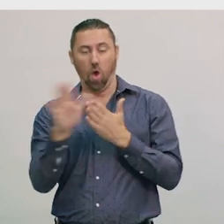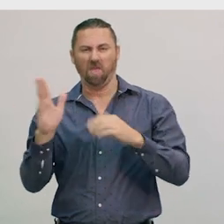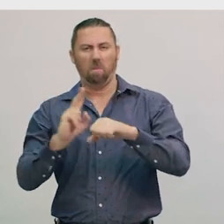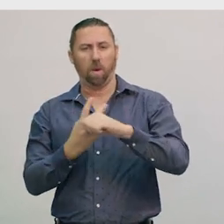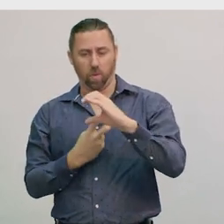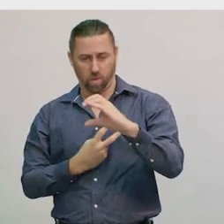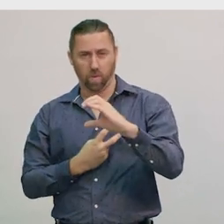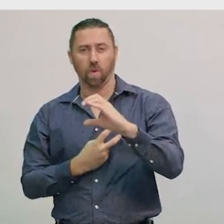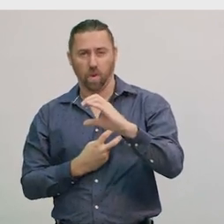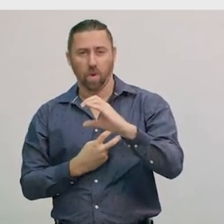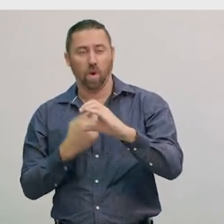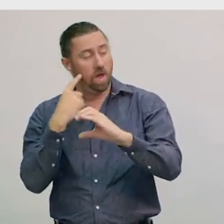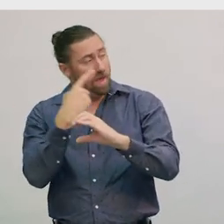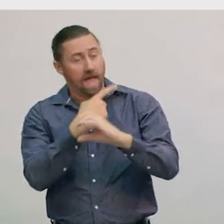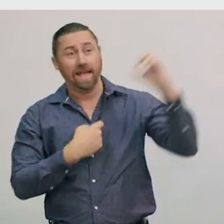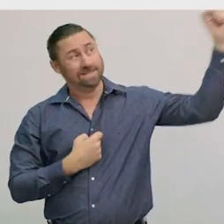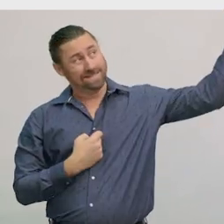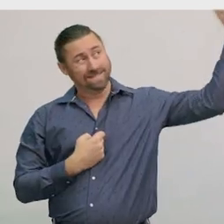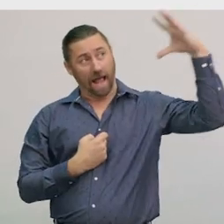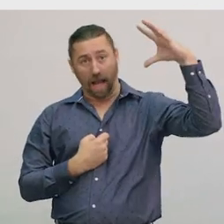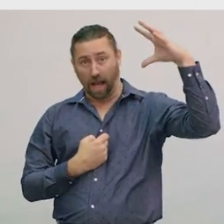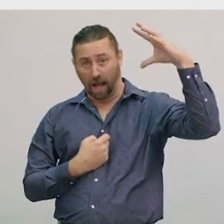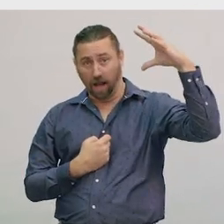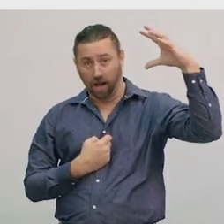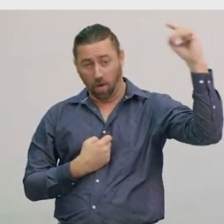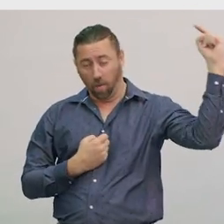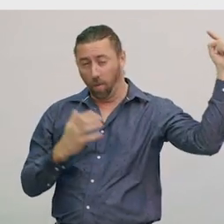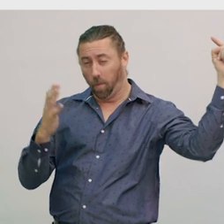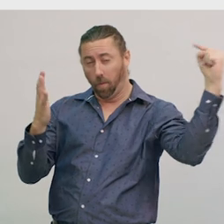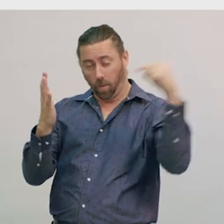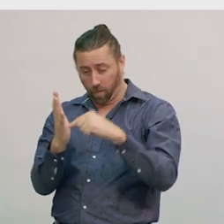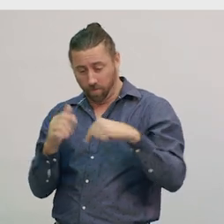and the arrows show the sunlight that travels through space and reaches the Earth.